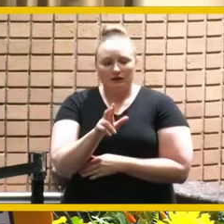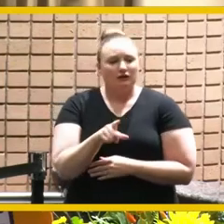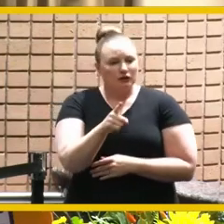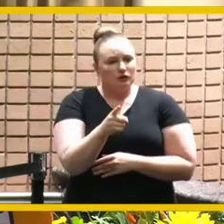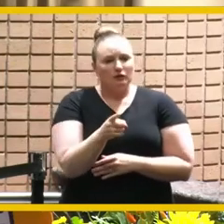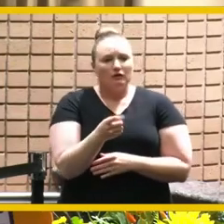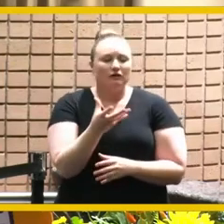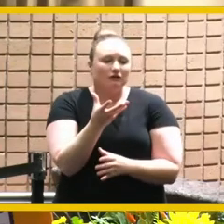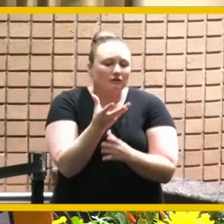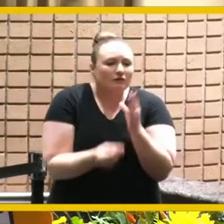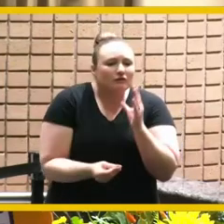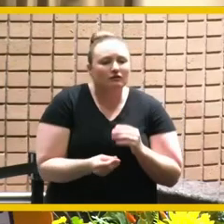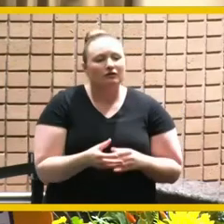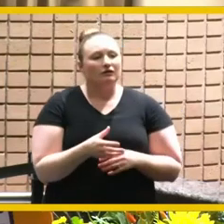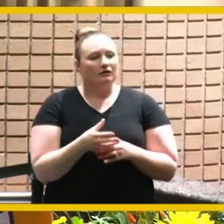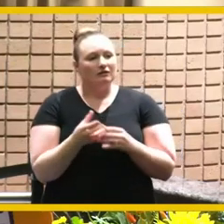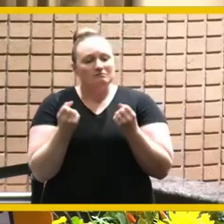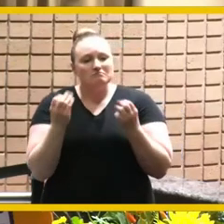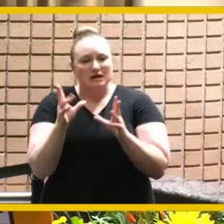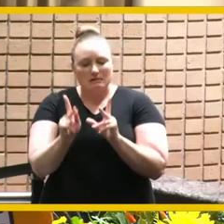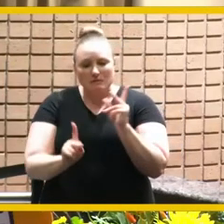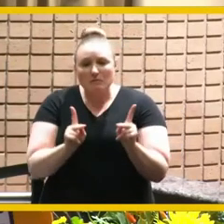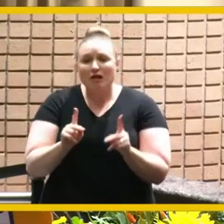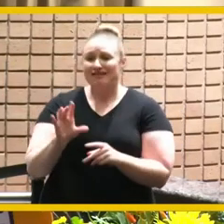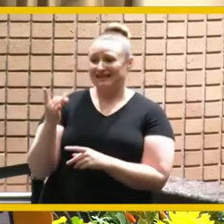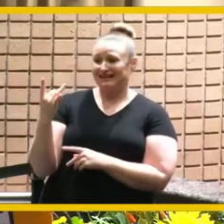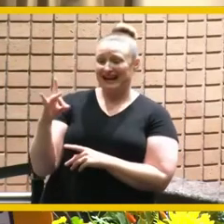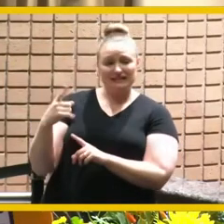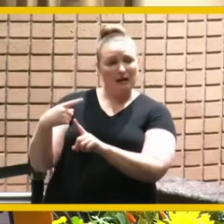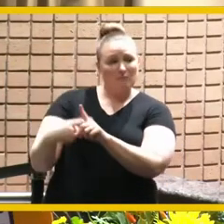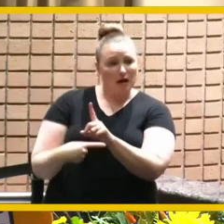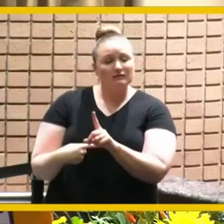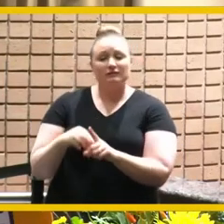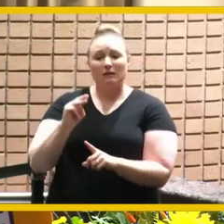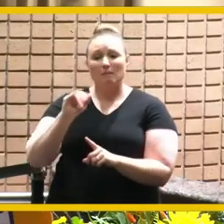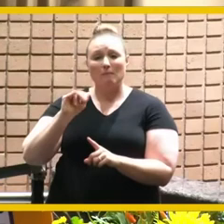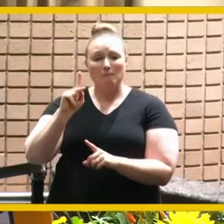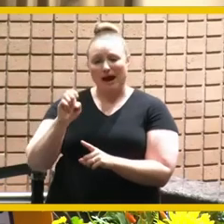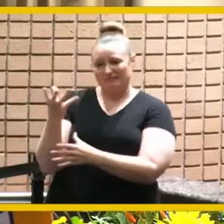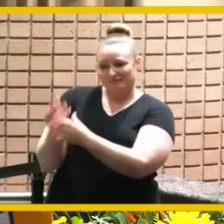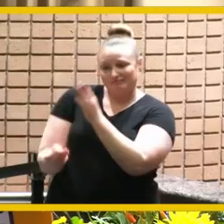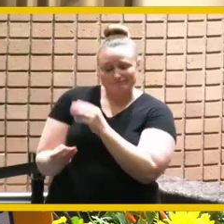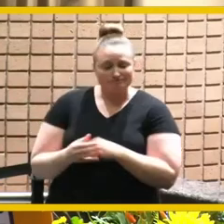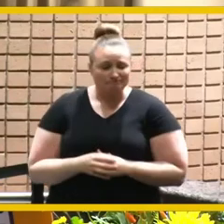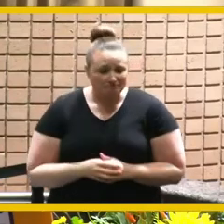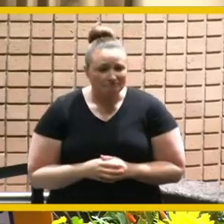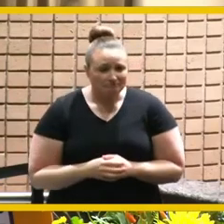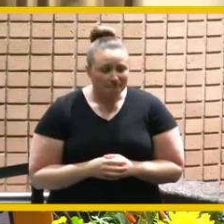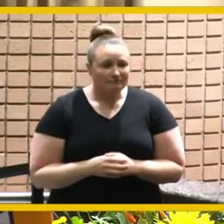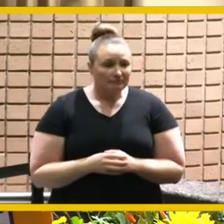bonamini one of our officers and then 18 months afterward mike crane and um more even as recent as